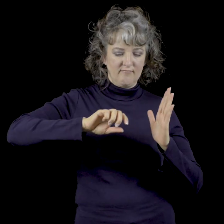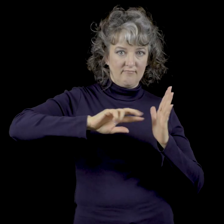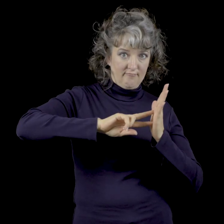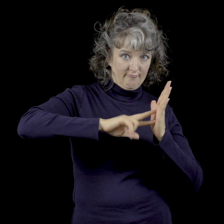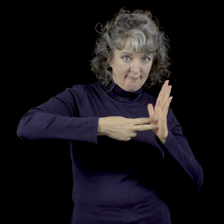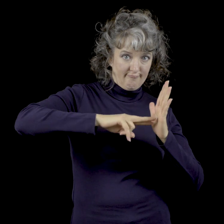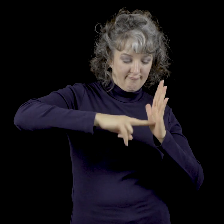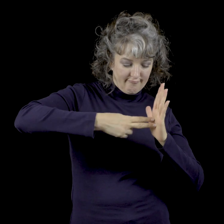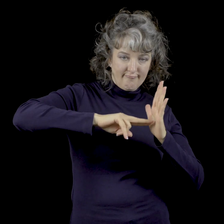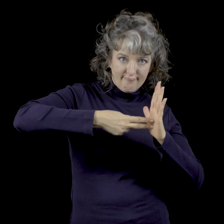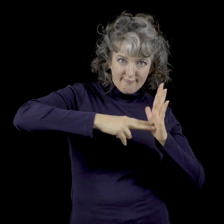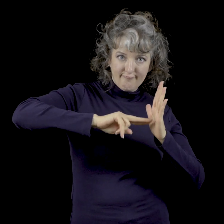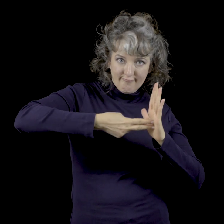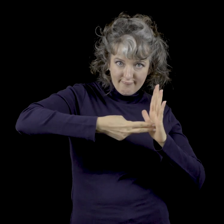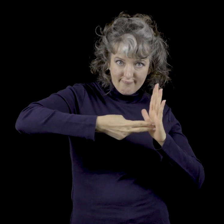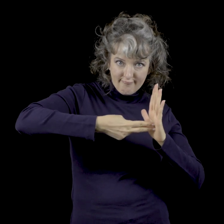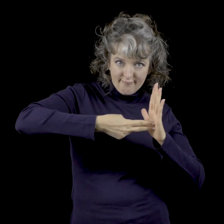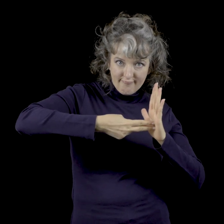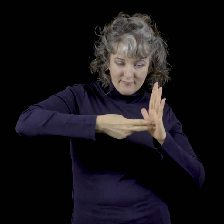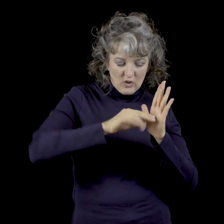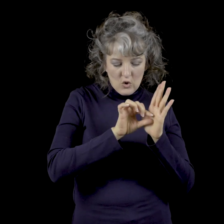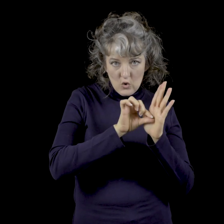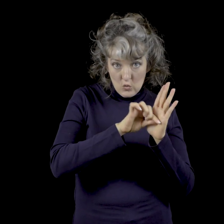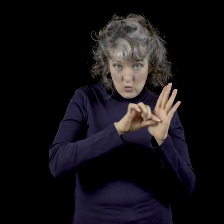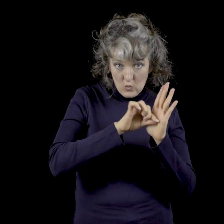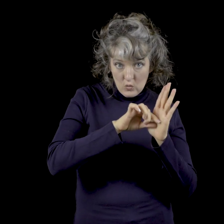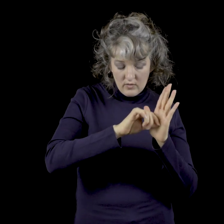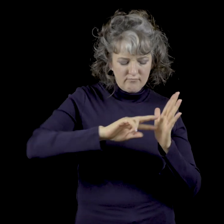Screwdriver Screw